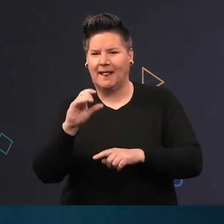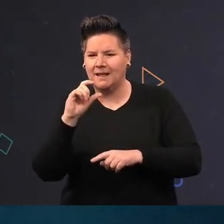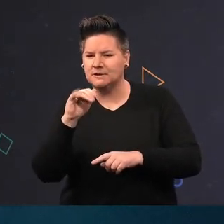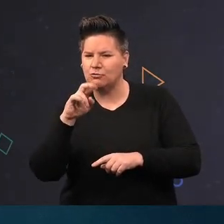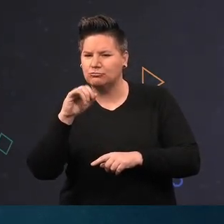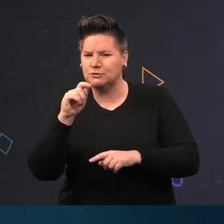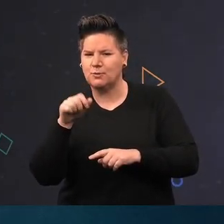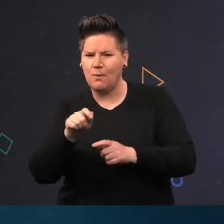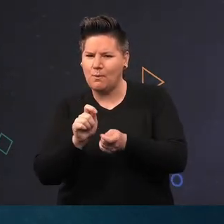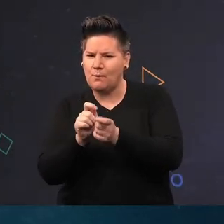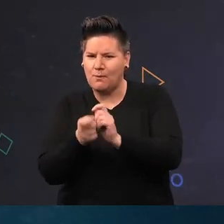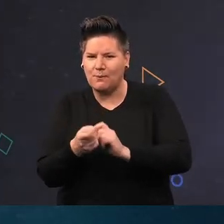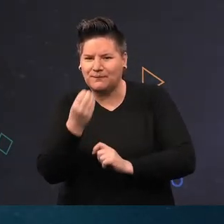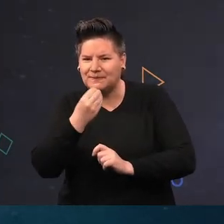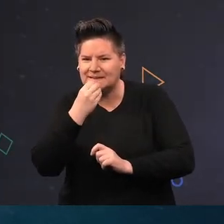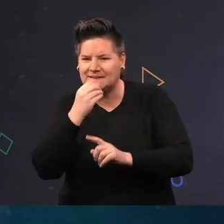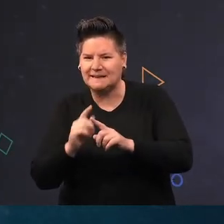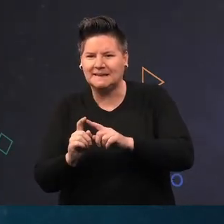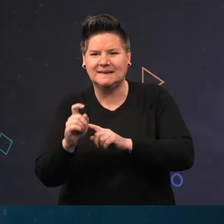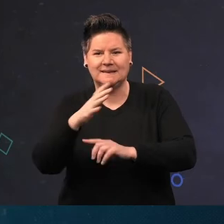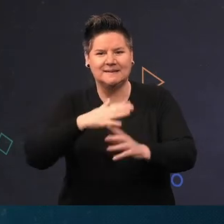Here we have little Risoidae snails feeding merrily on the epifauna